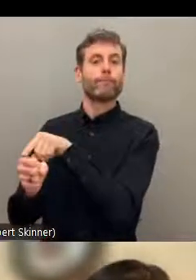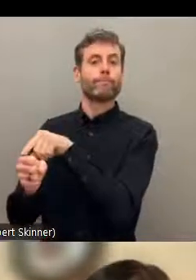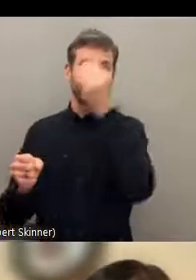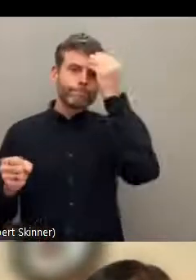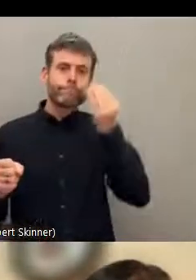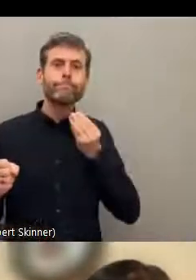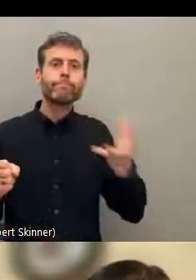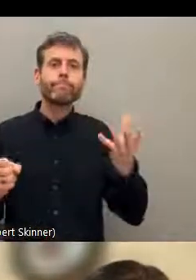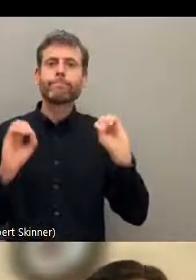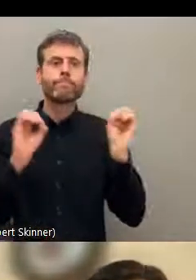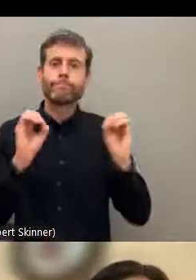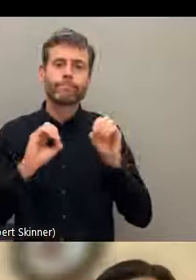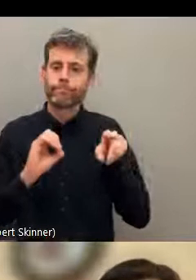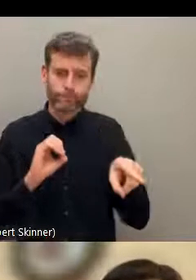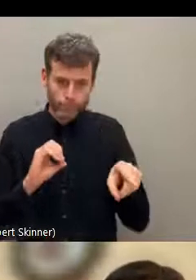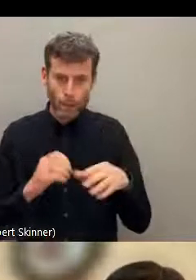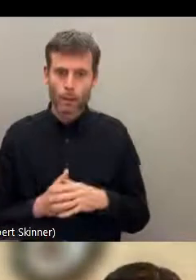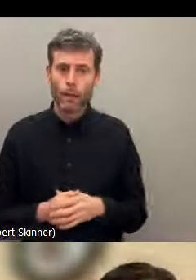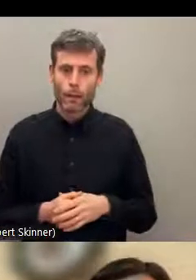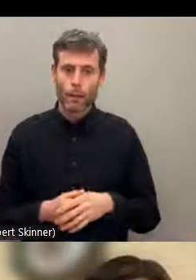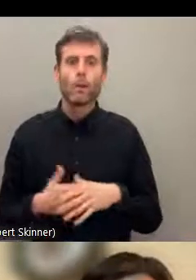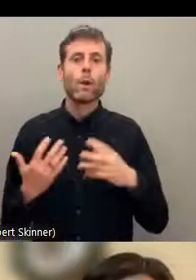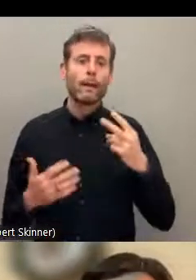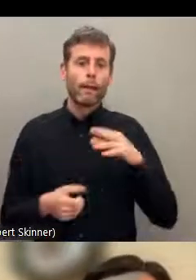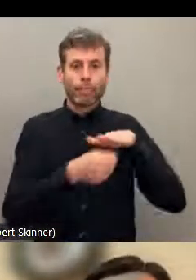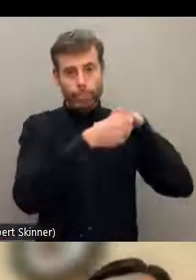attempt to (?) indigenous girls and women with disabilities. As a result